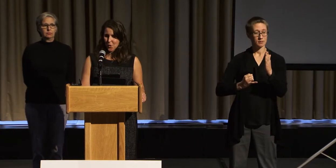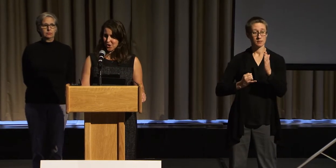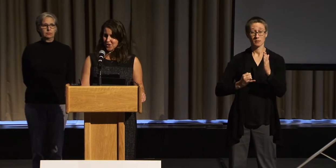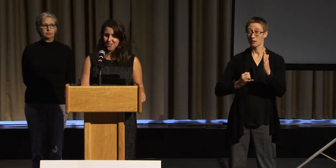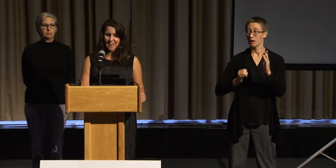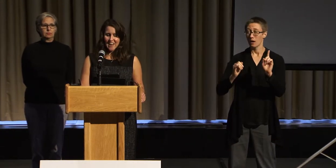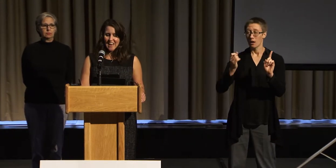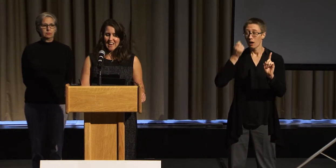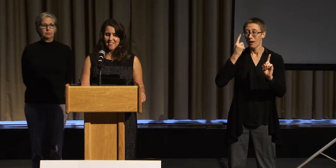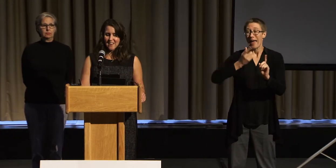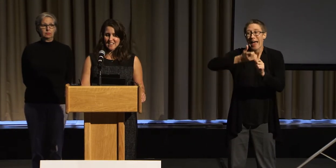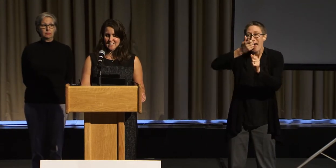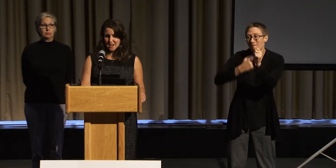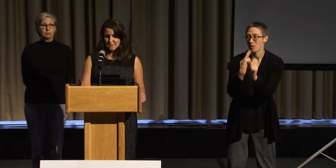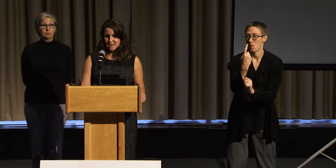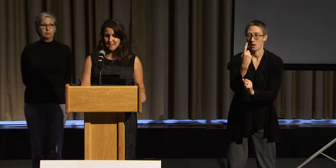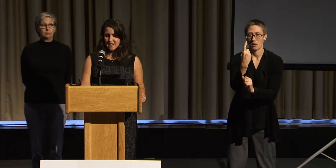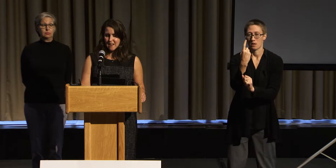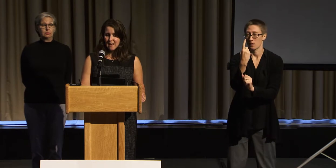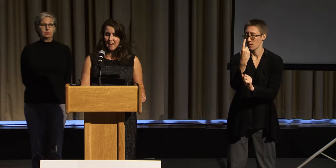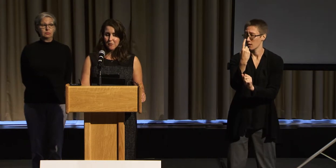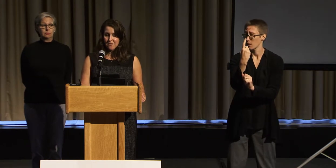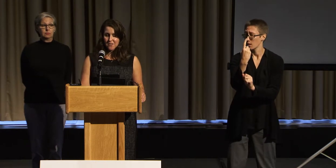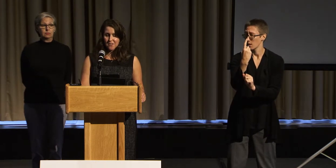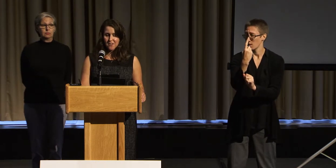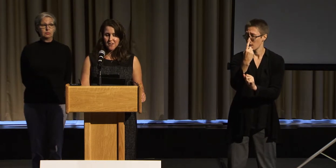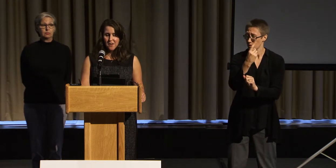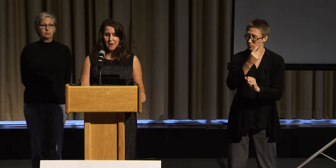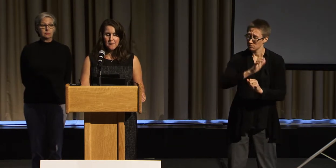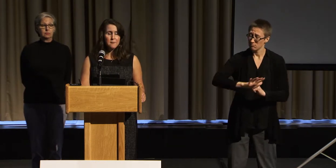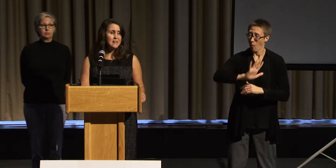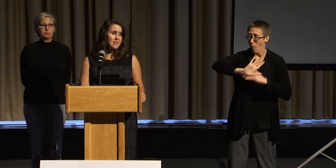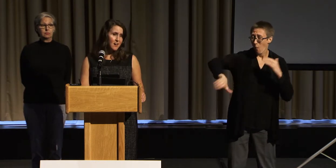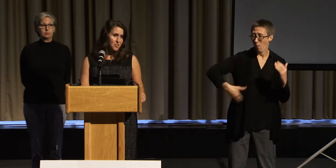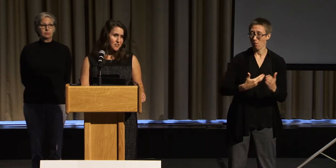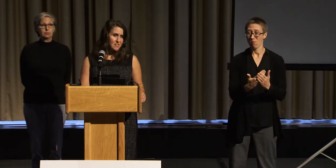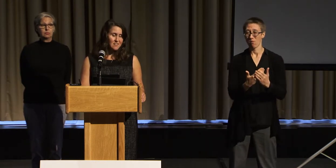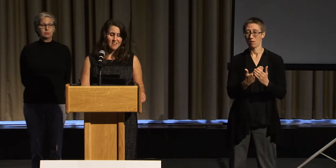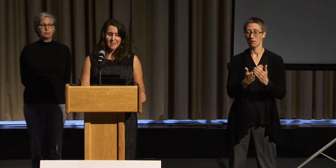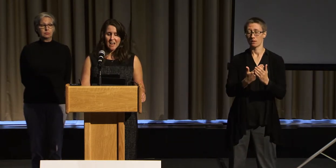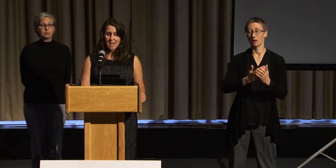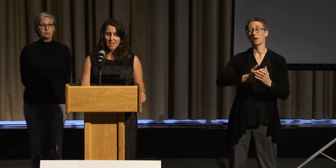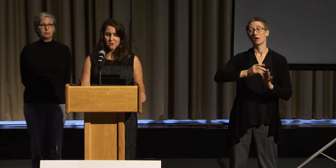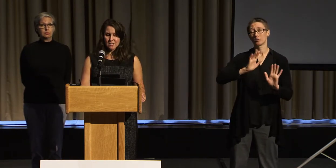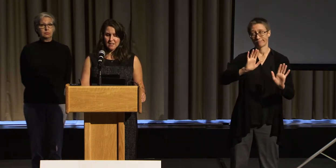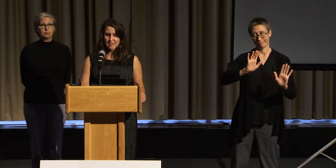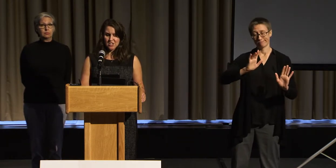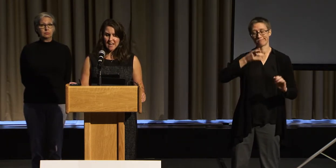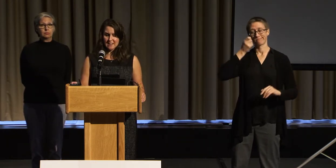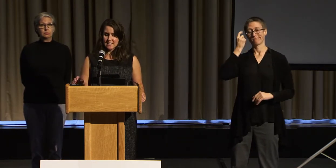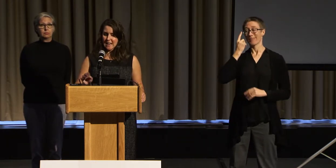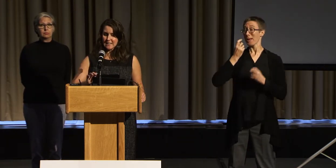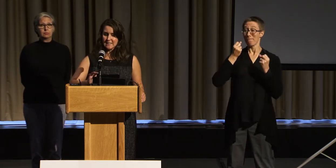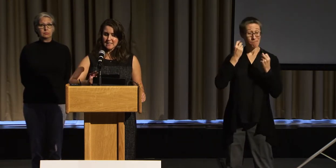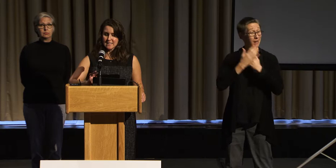word in that statement. However, many countries, including the United States,